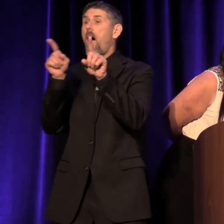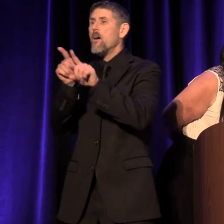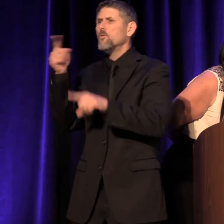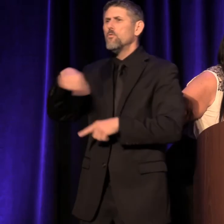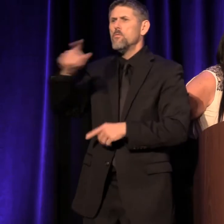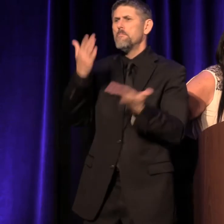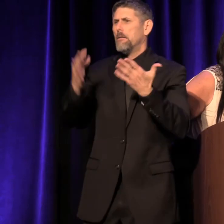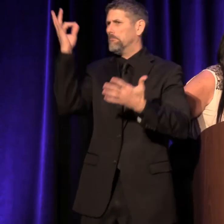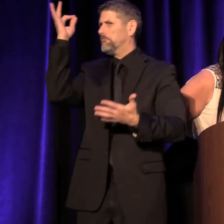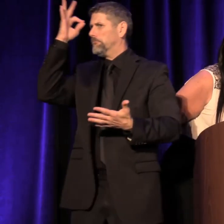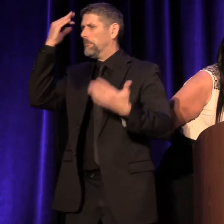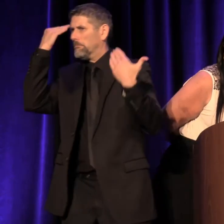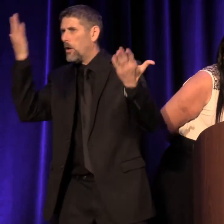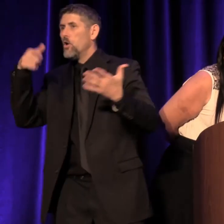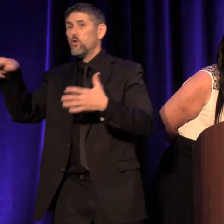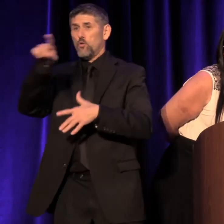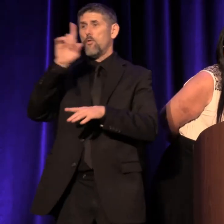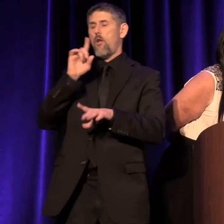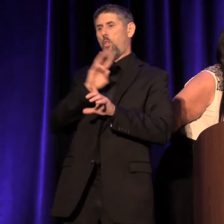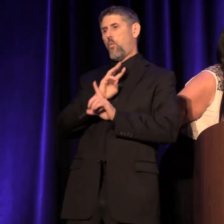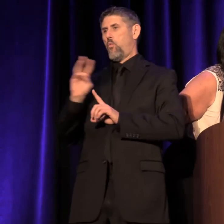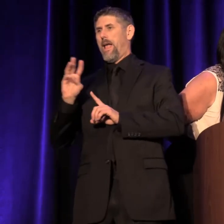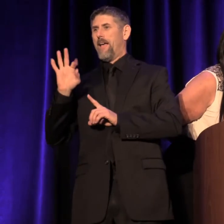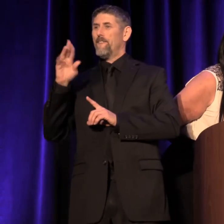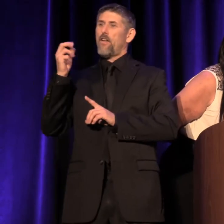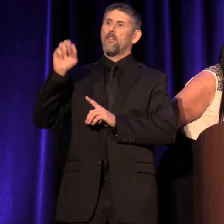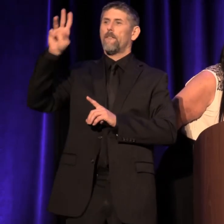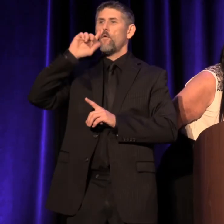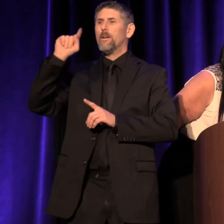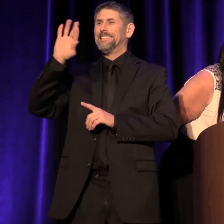that you are truly on the western frontier of TCG conferences.